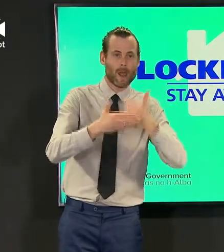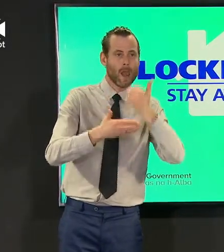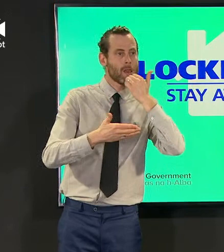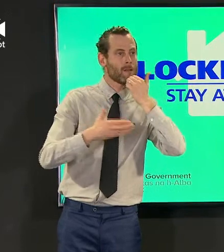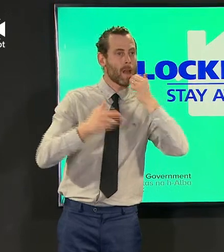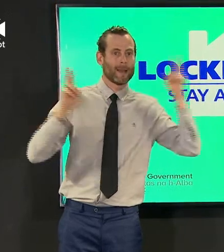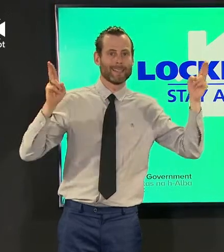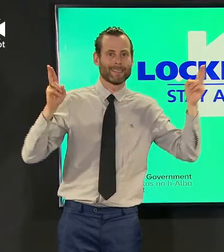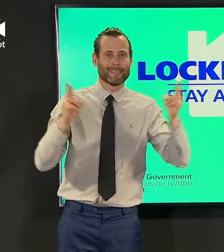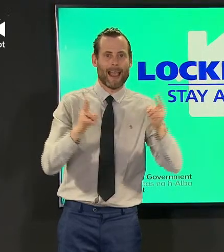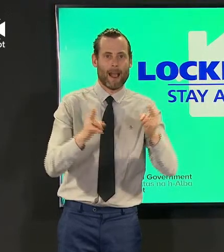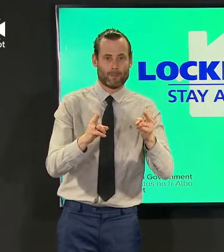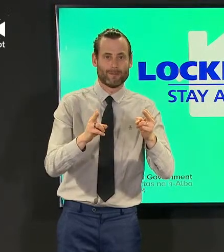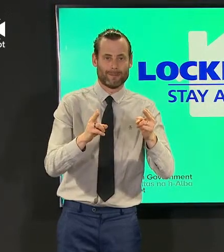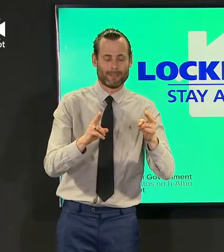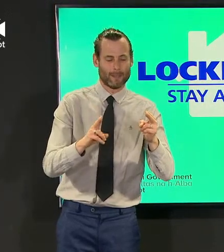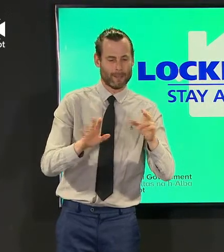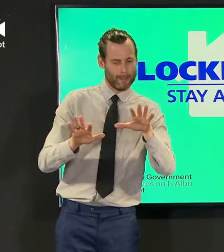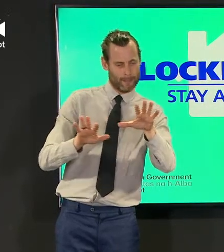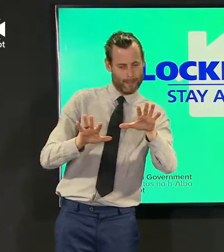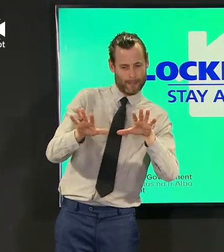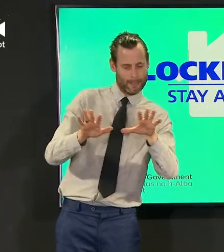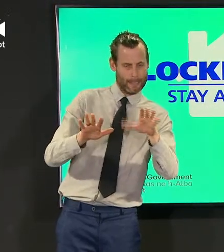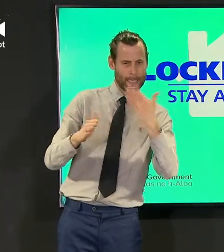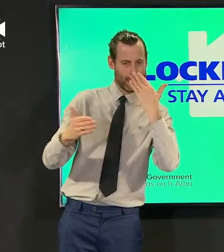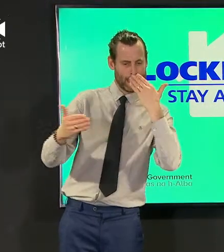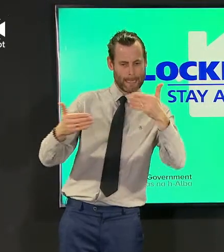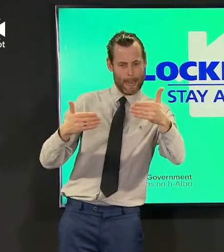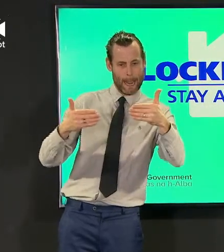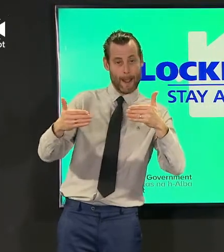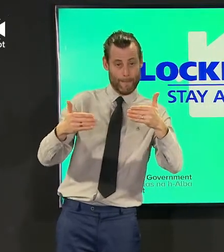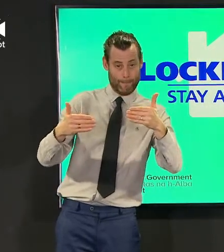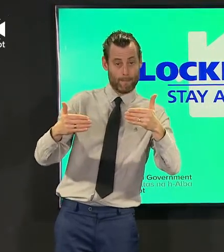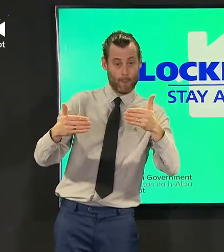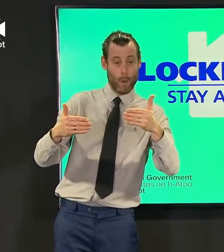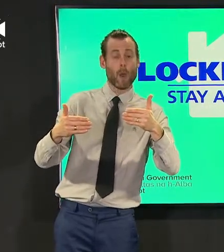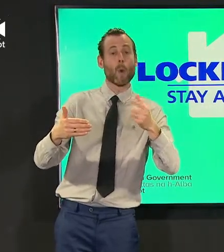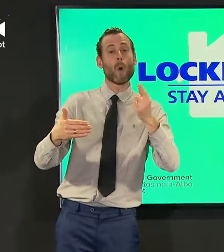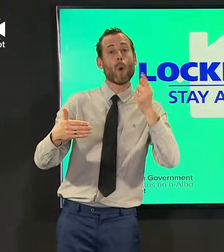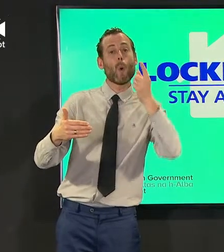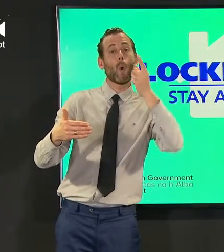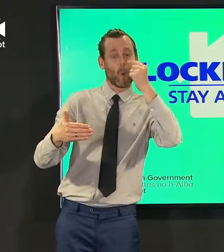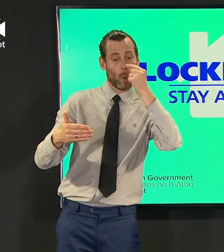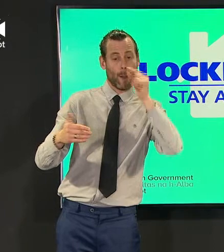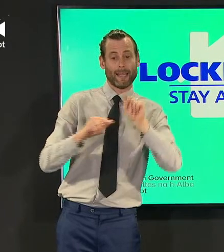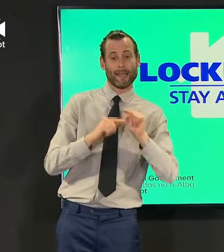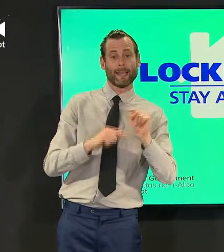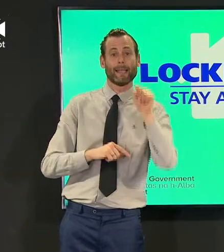and so on coming down so that may make some things possible that a month ago didn't feel as if they